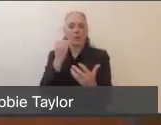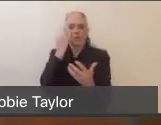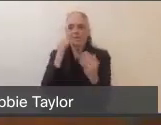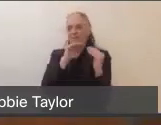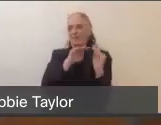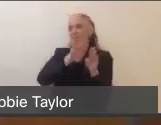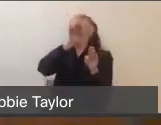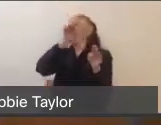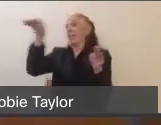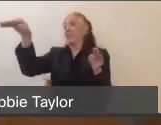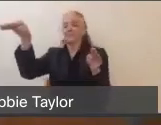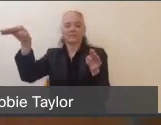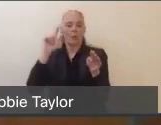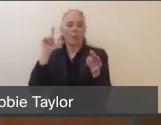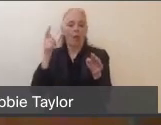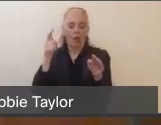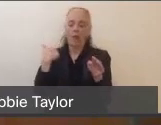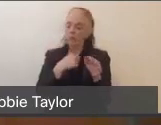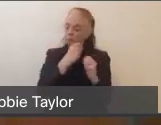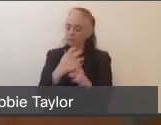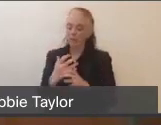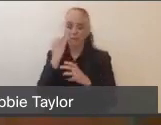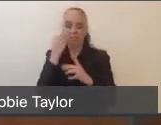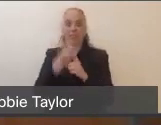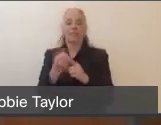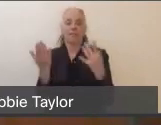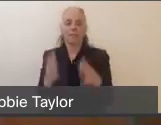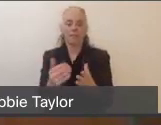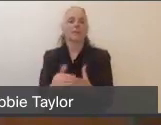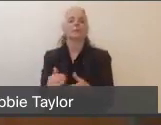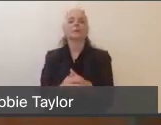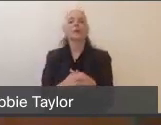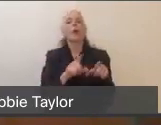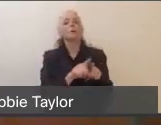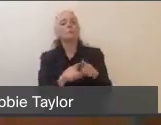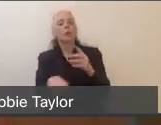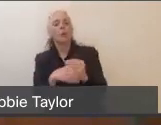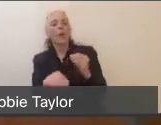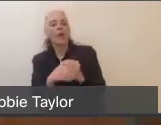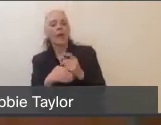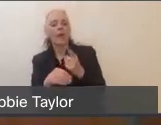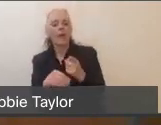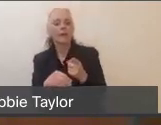I think there's a couple big takeaways to this evening's conversation,